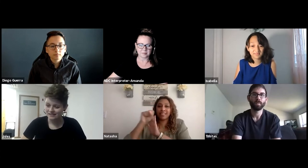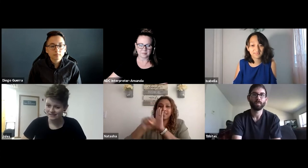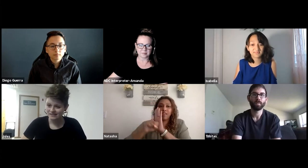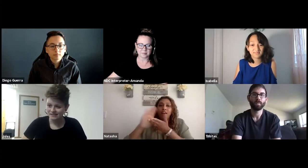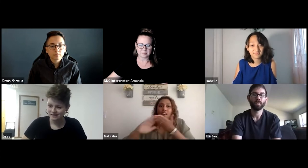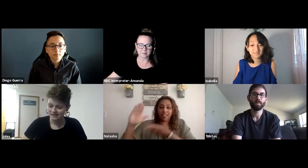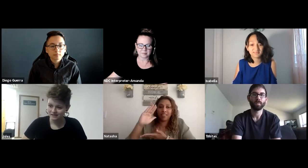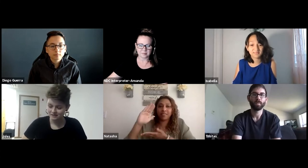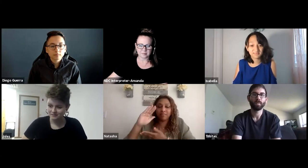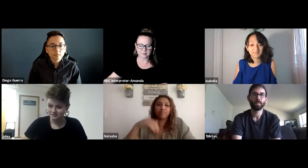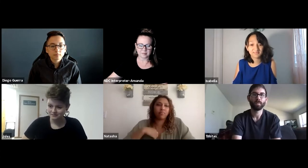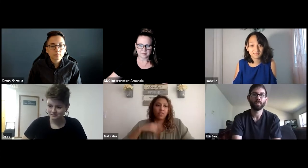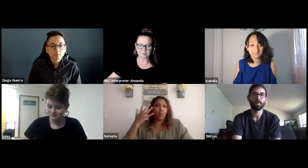At Palm Beach State College.